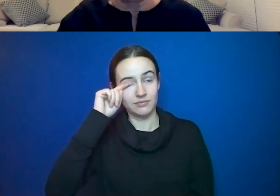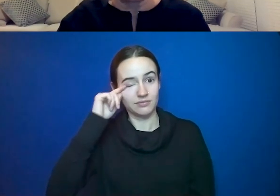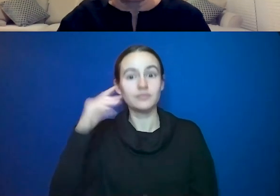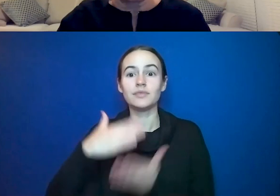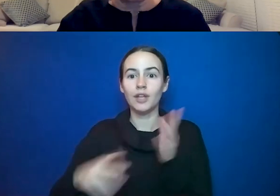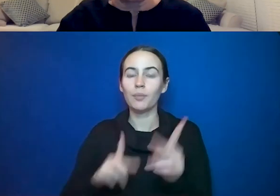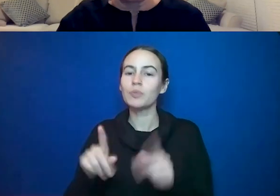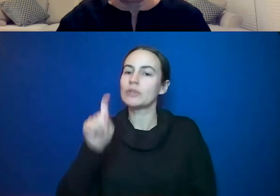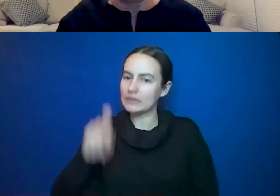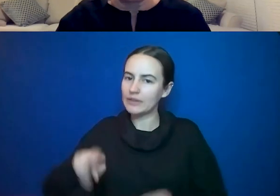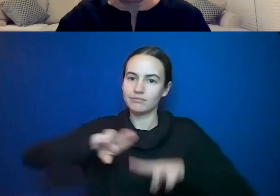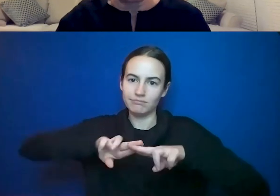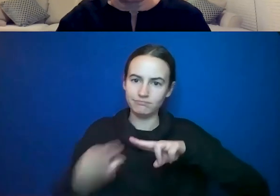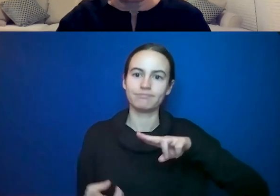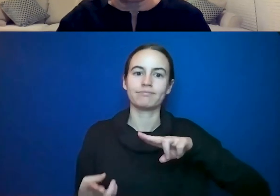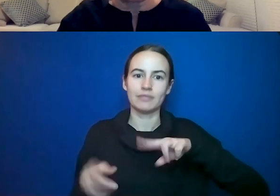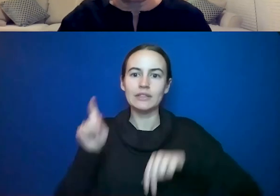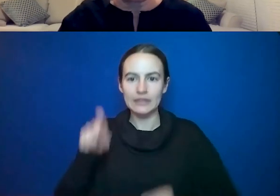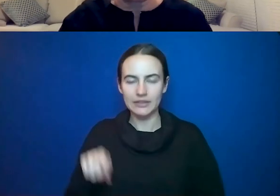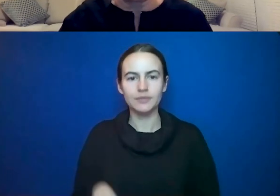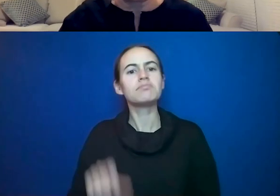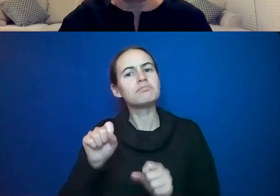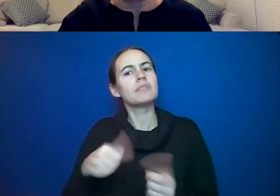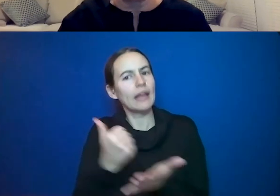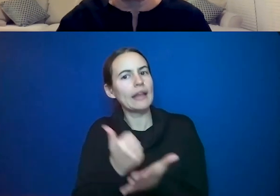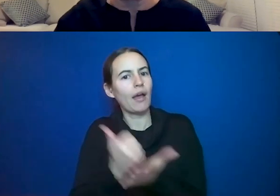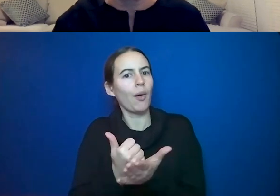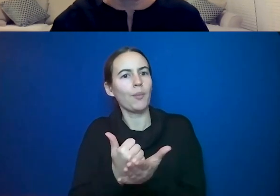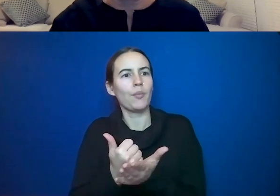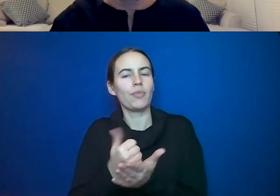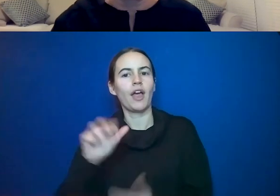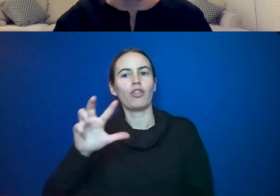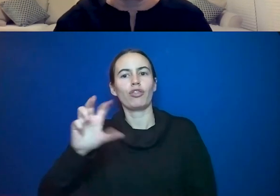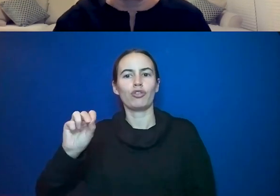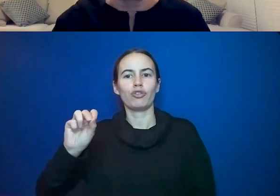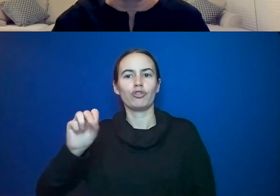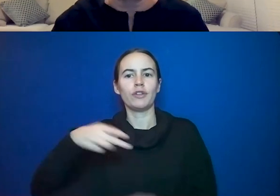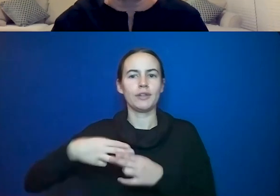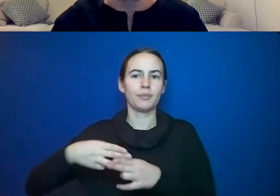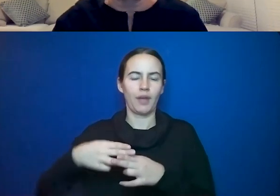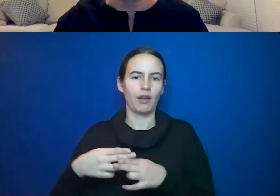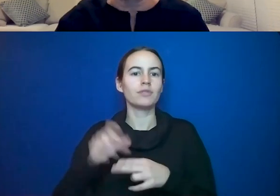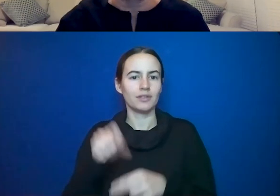really need to lose weight. It can help them lose 30 pounds. What I tell them is look you have to transition to a more